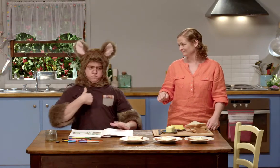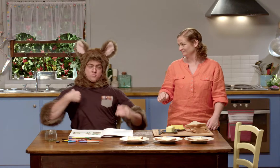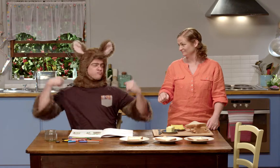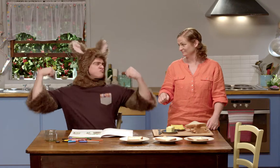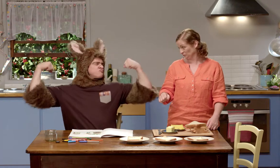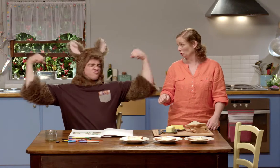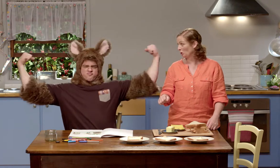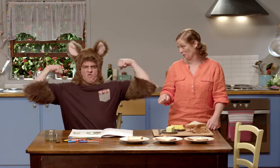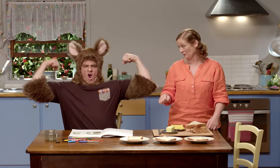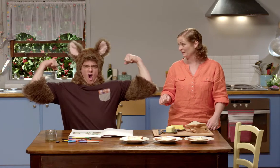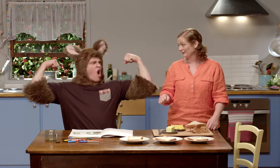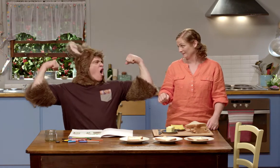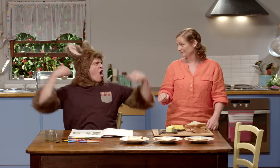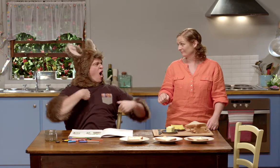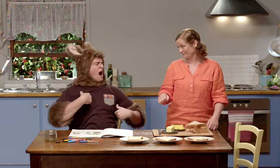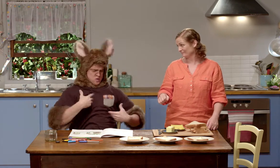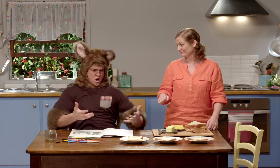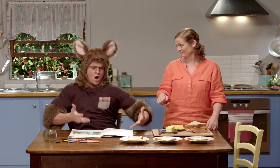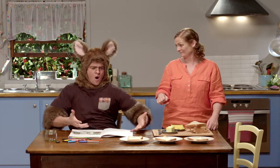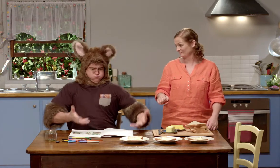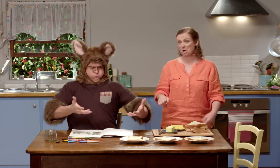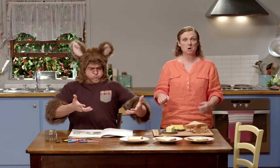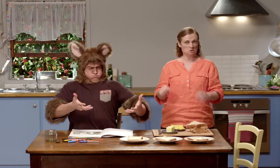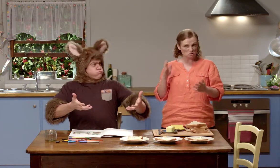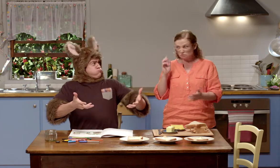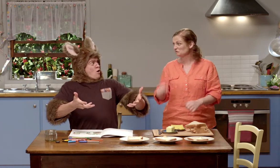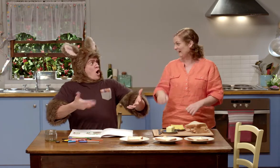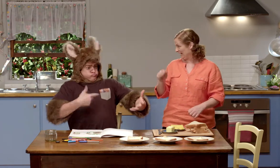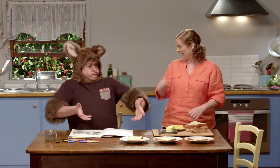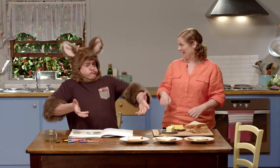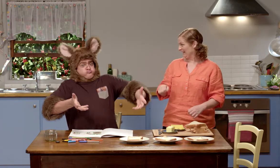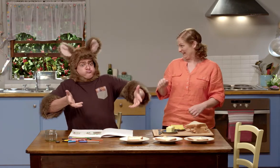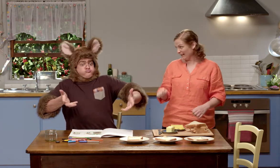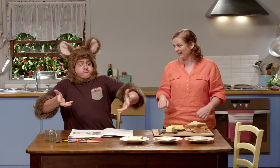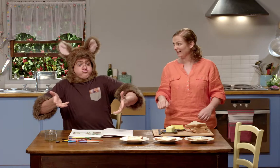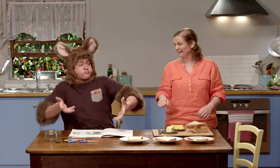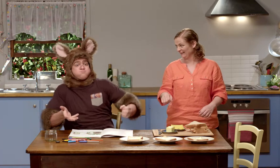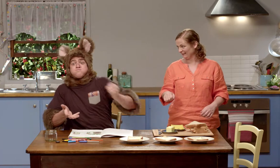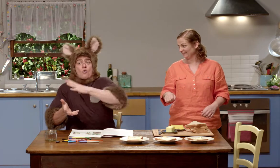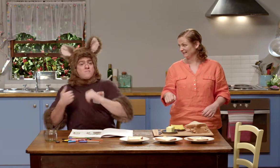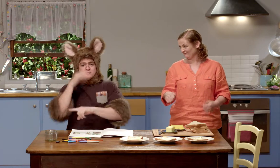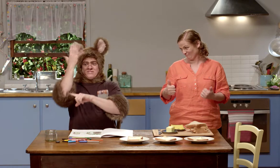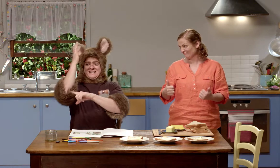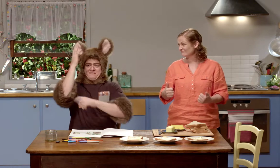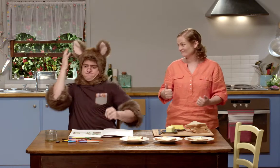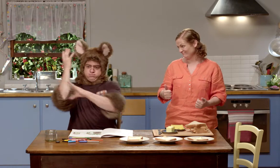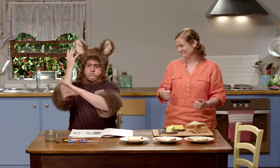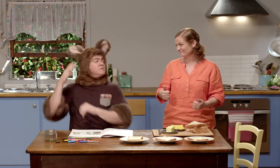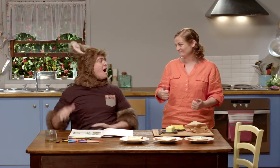but I'm very strong so I lifted it up and I carried it all the way into my tree.